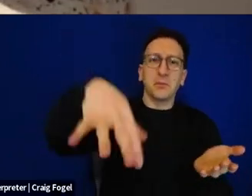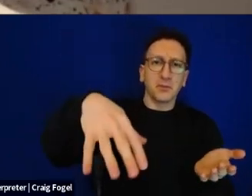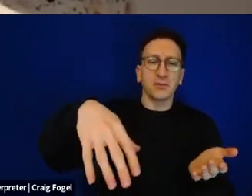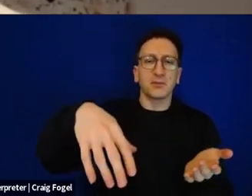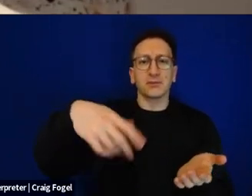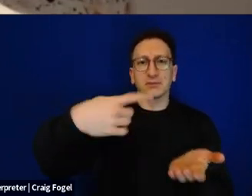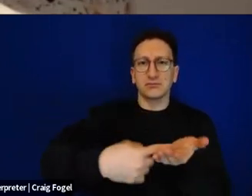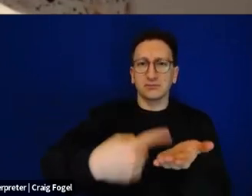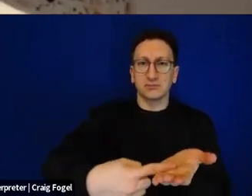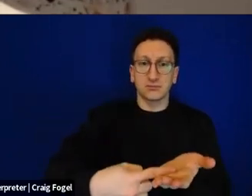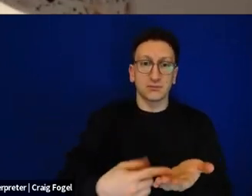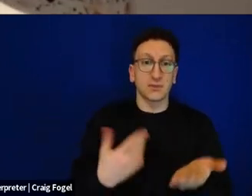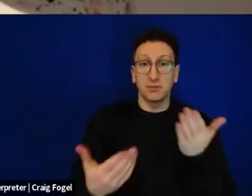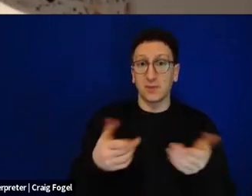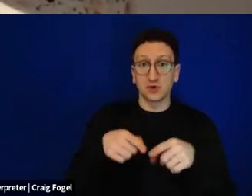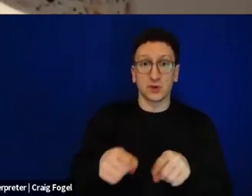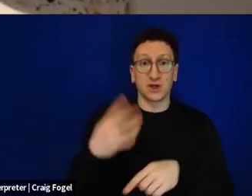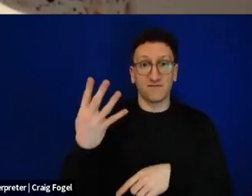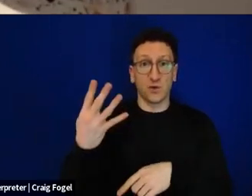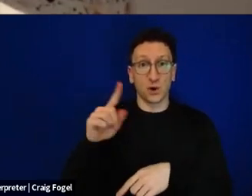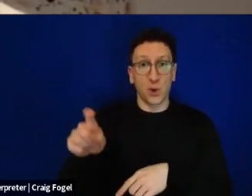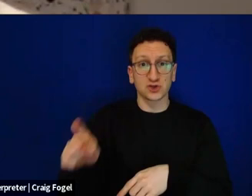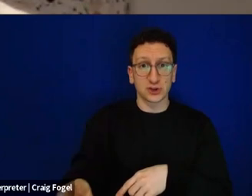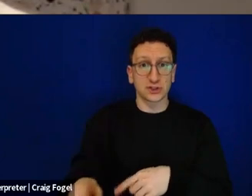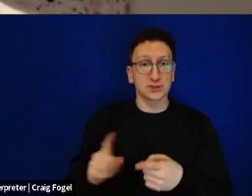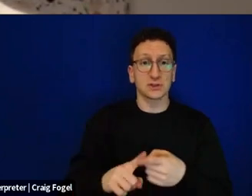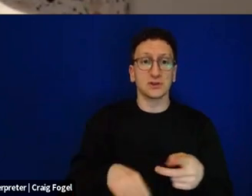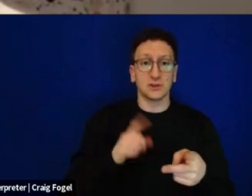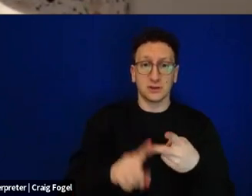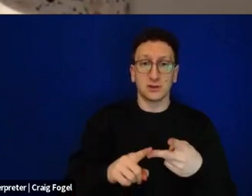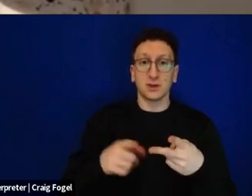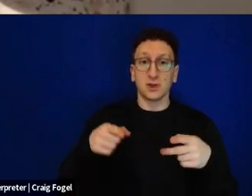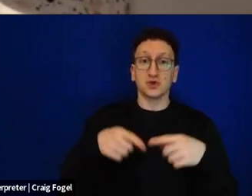moments for that might be Ma nishtana, V'hi She'amda, when we talk about the promise of